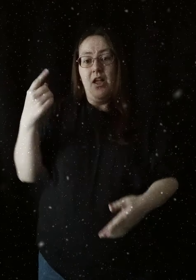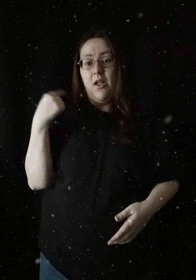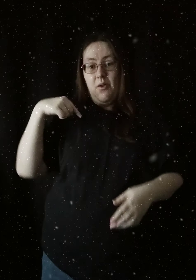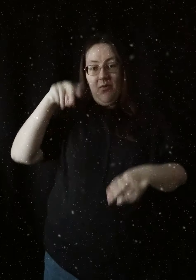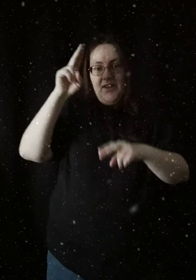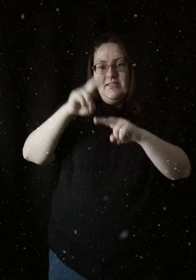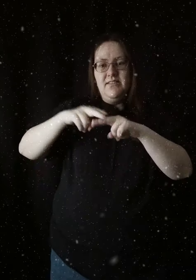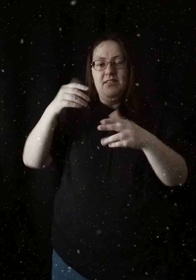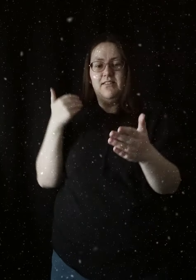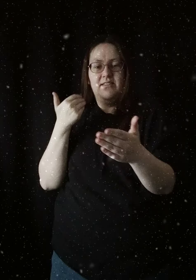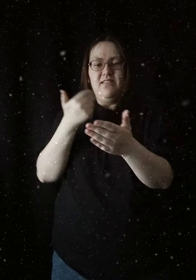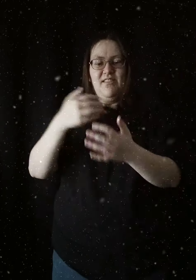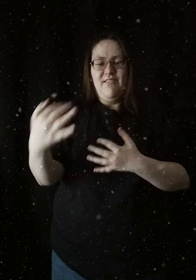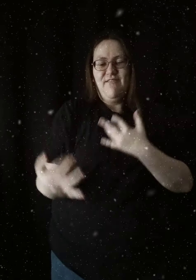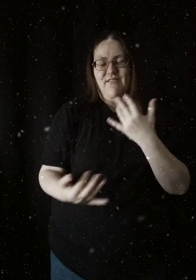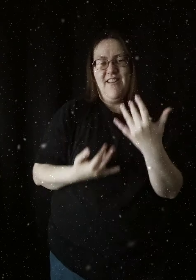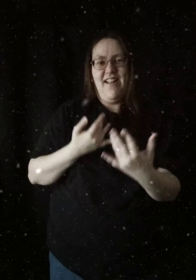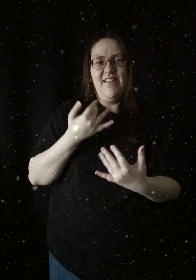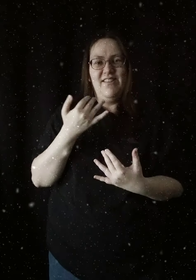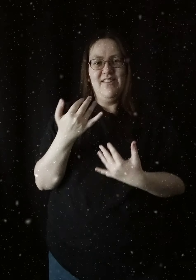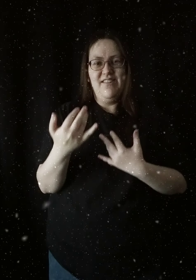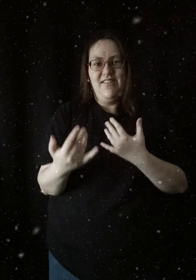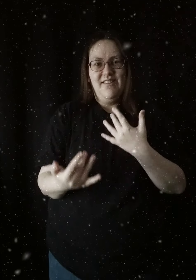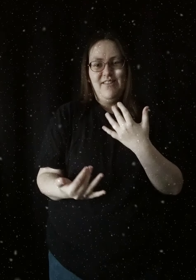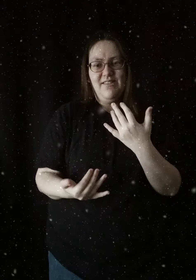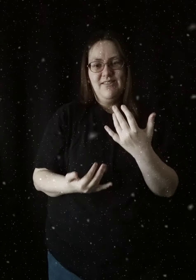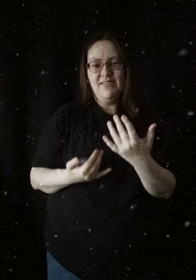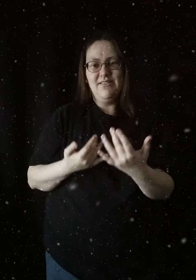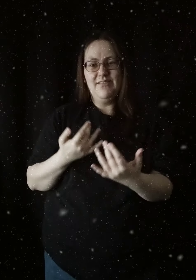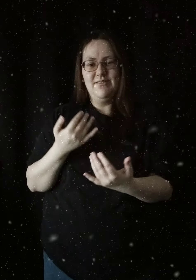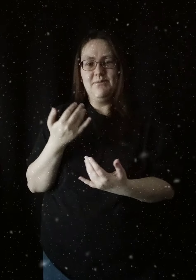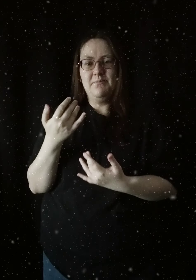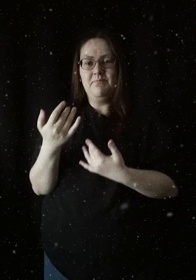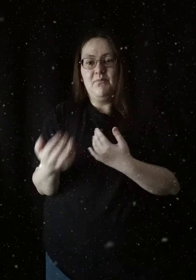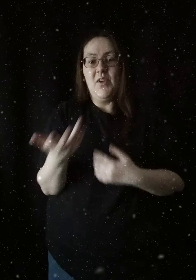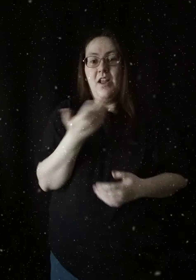As we sit by the fire